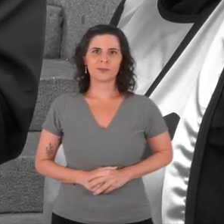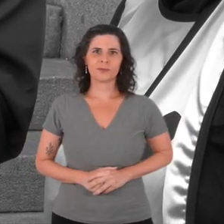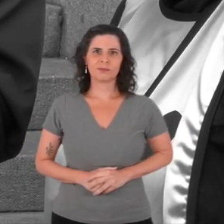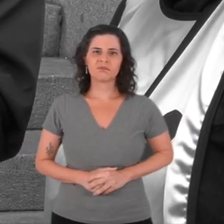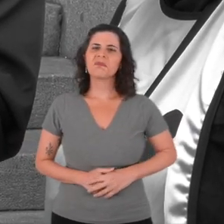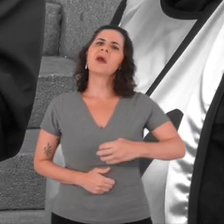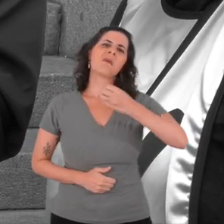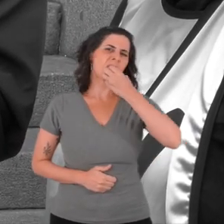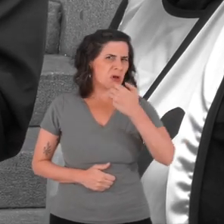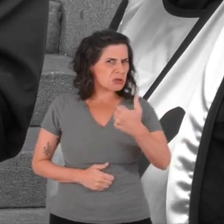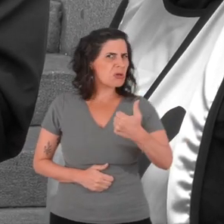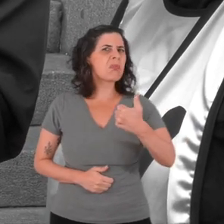Very good, very nice.